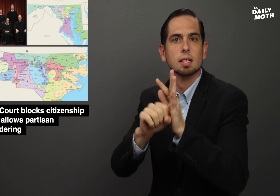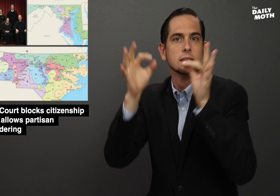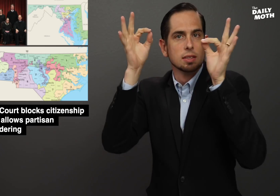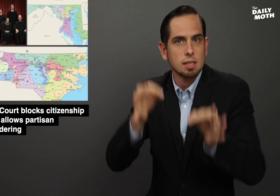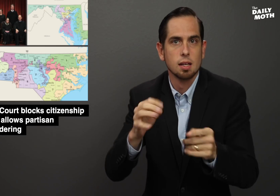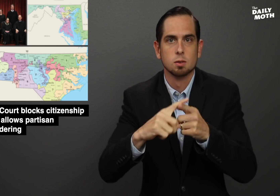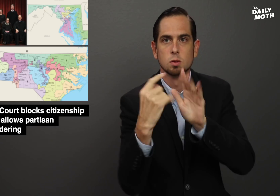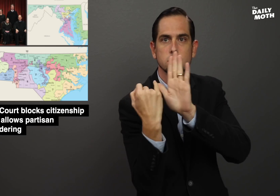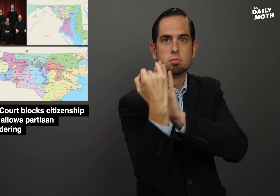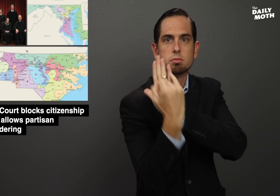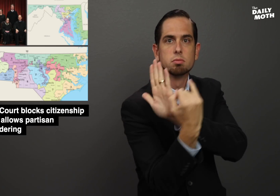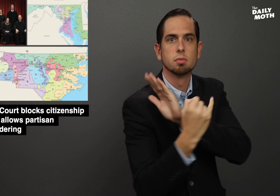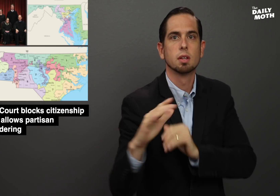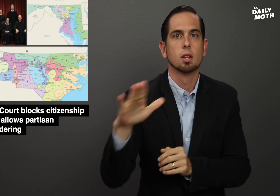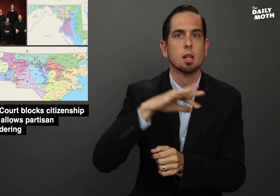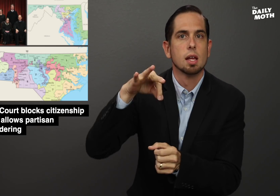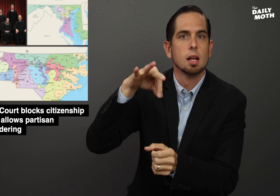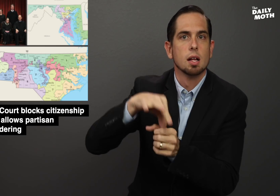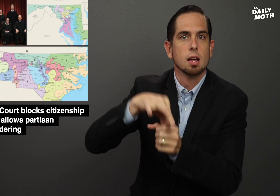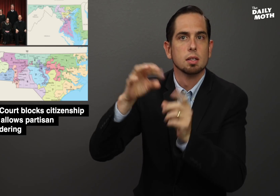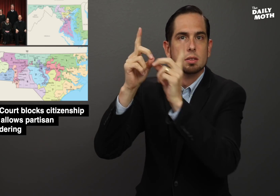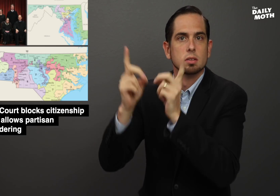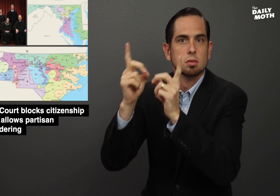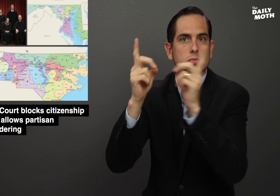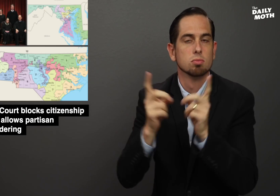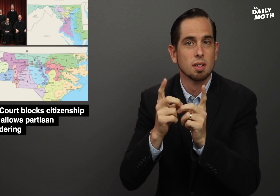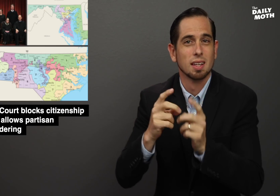decide to draw their electoral districts,